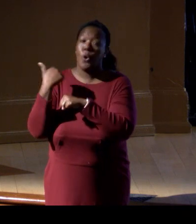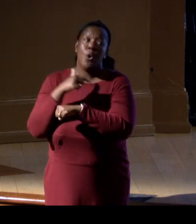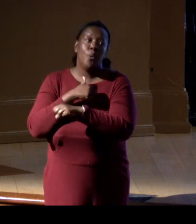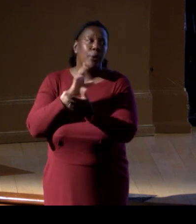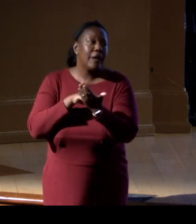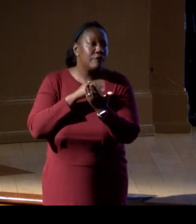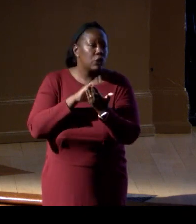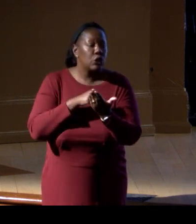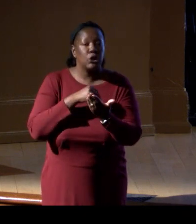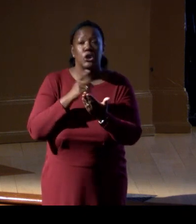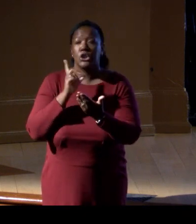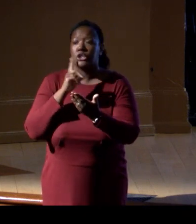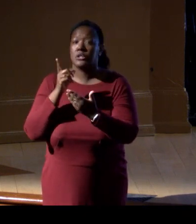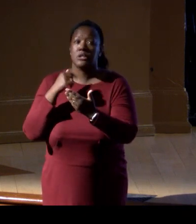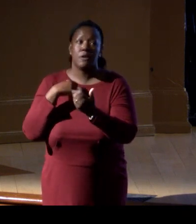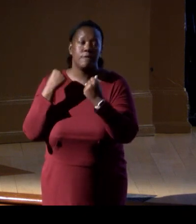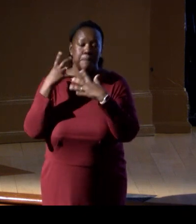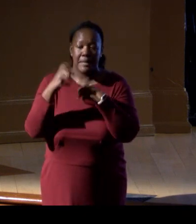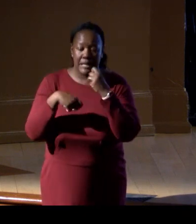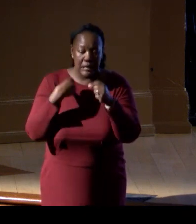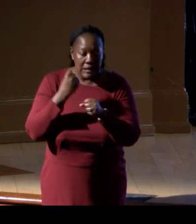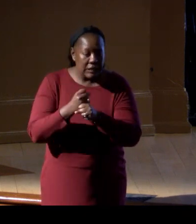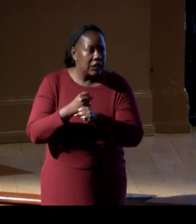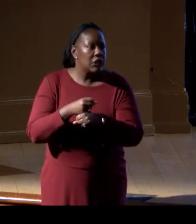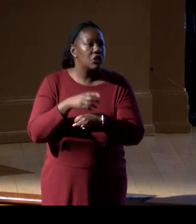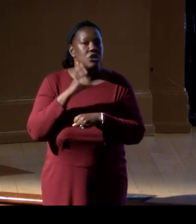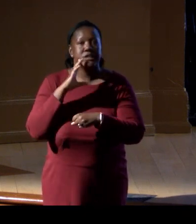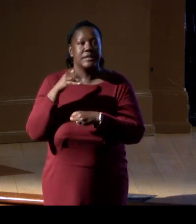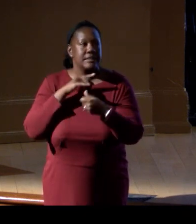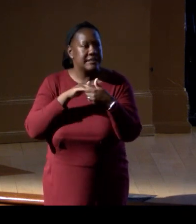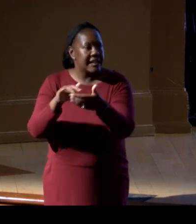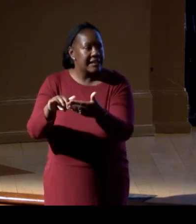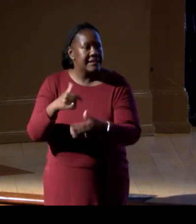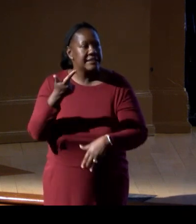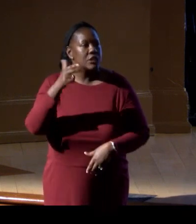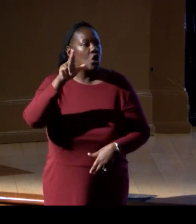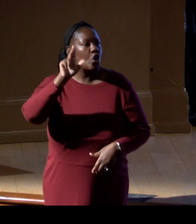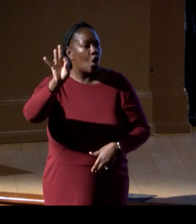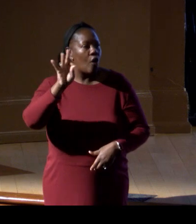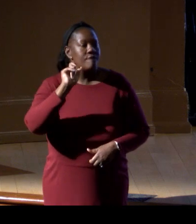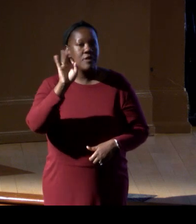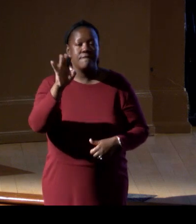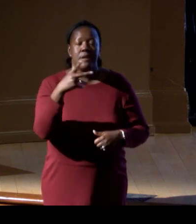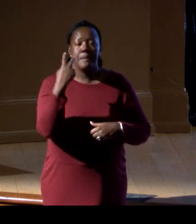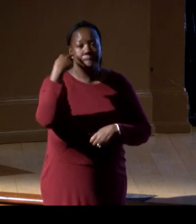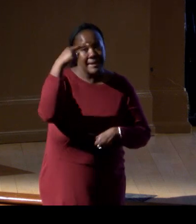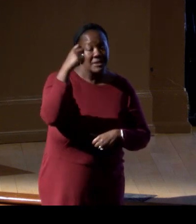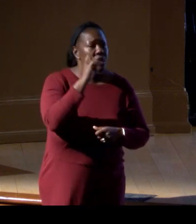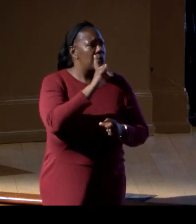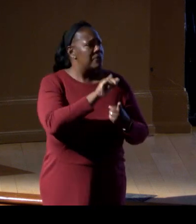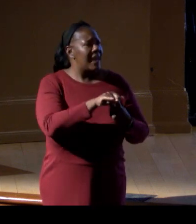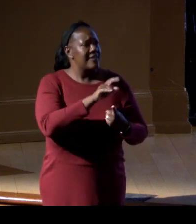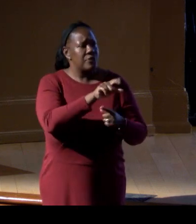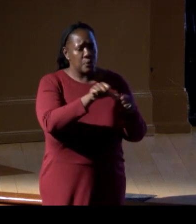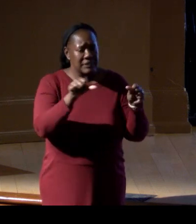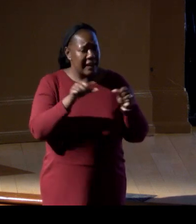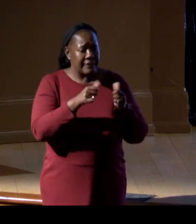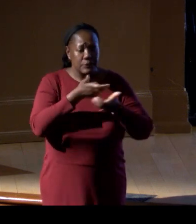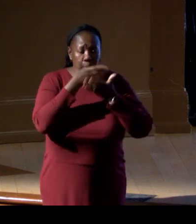and the BOEM Environmental Studies Program in the Gulf of Mexico in an area that didn't have hard structure the benefits to fisheries